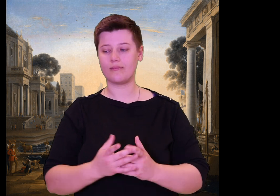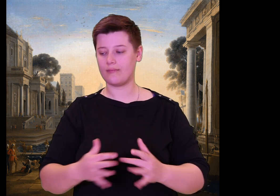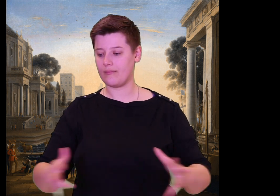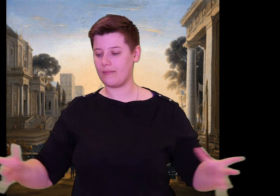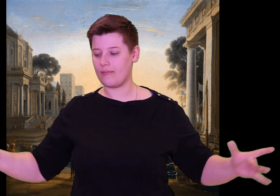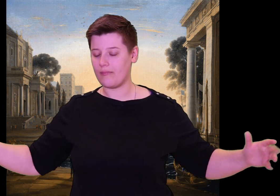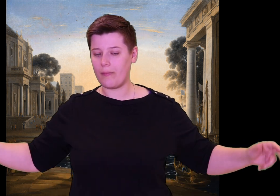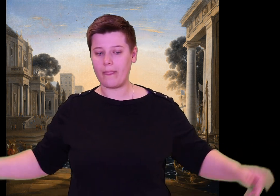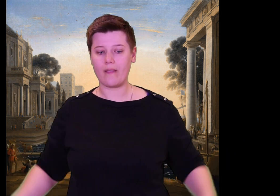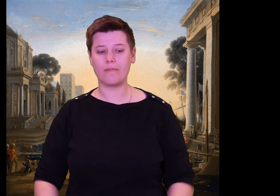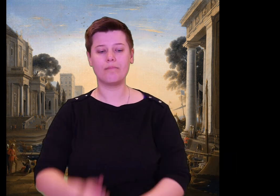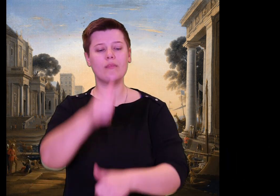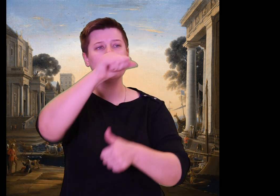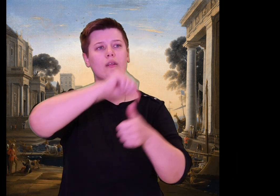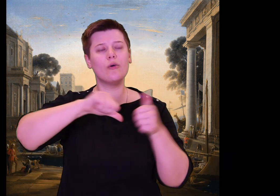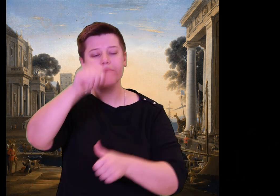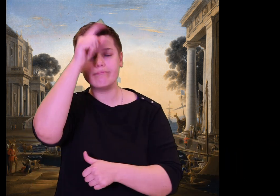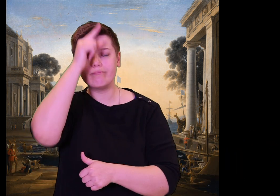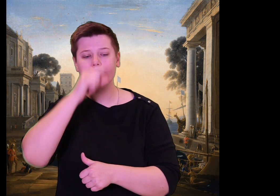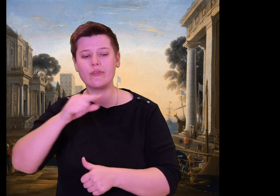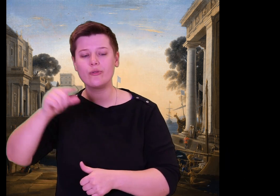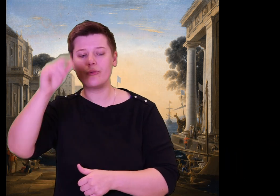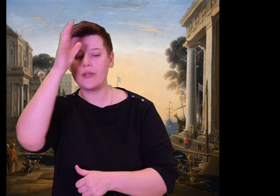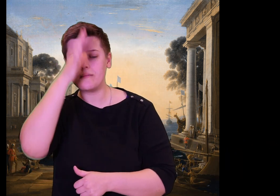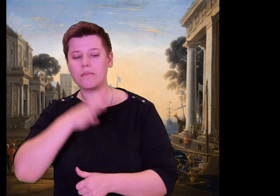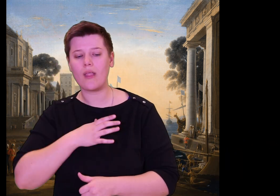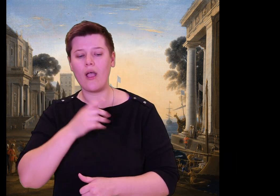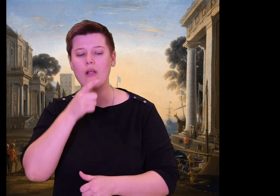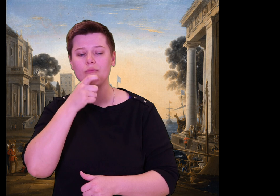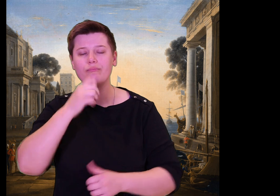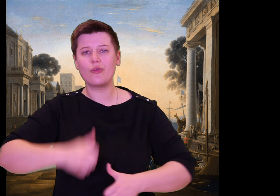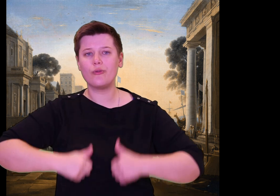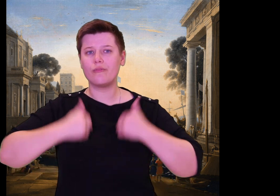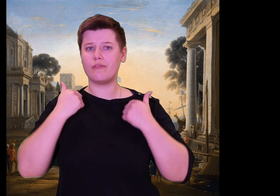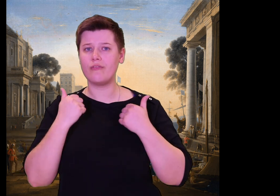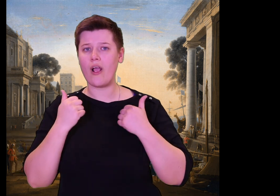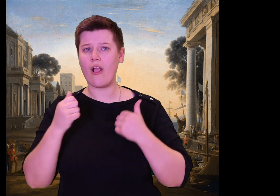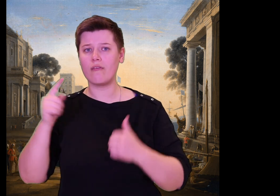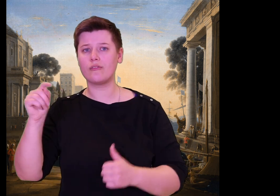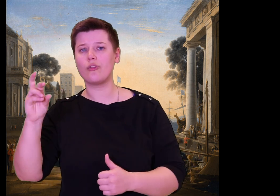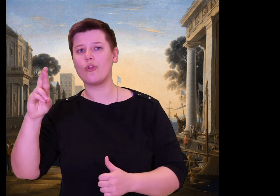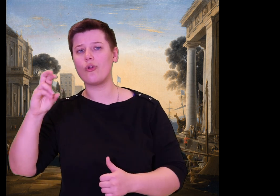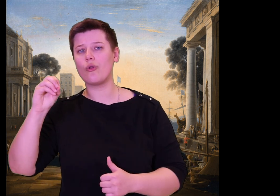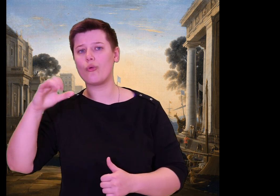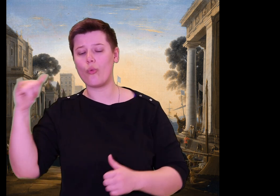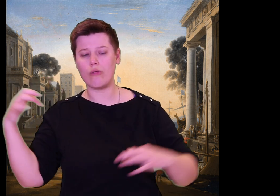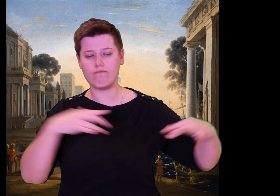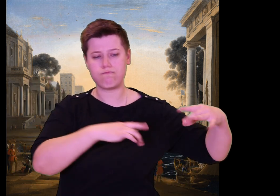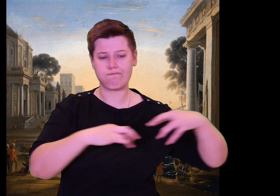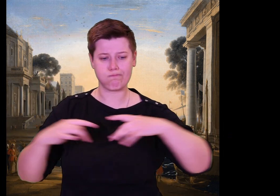Calypso, a great goddess, had trapped him in her cave; she wanted him to be her husband.